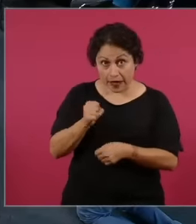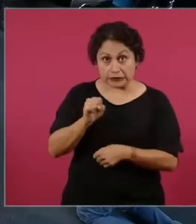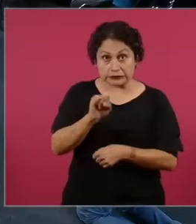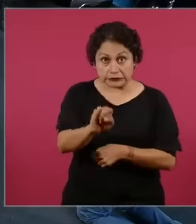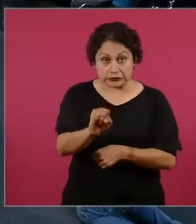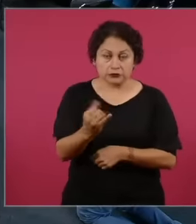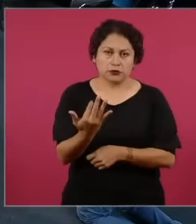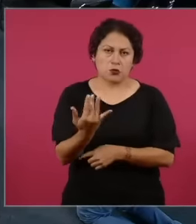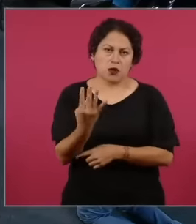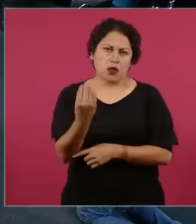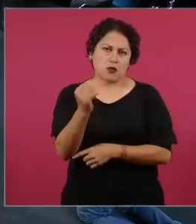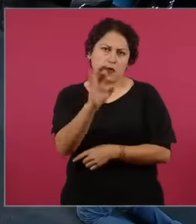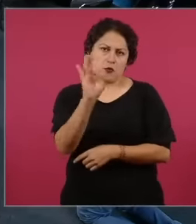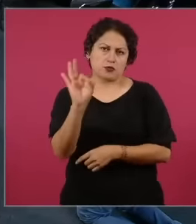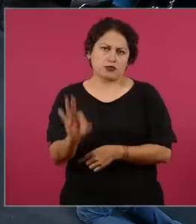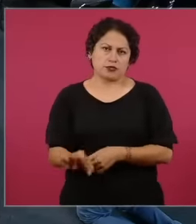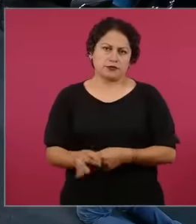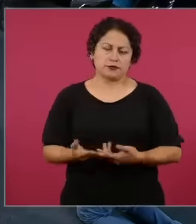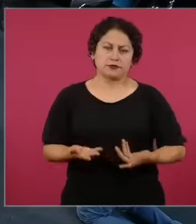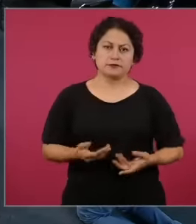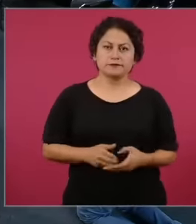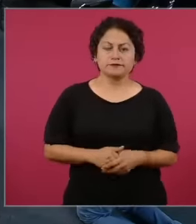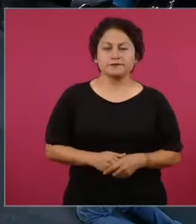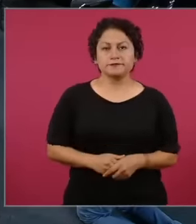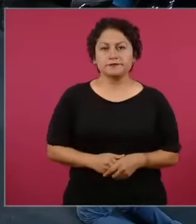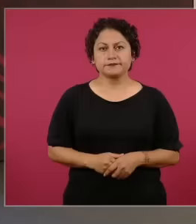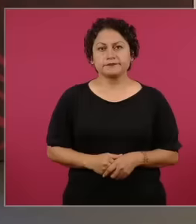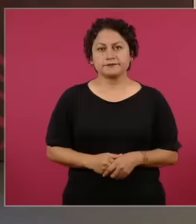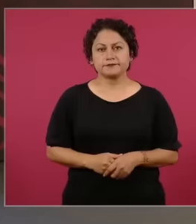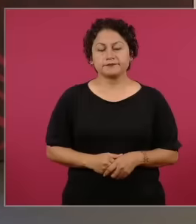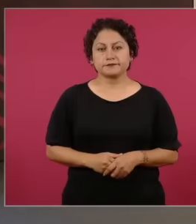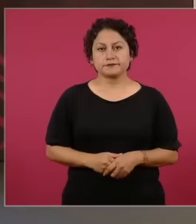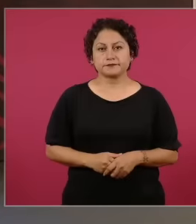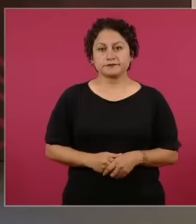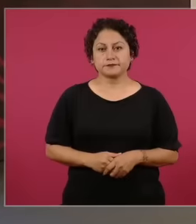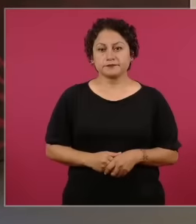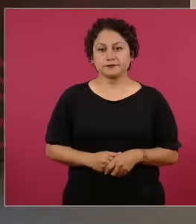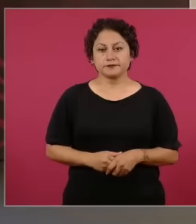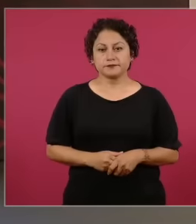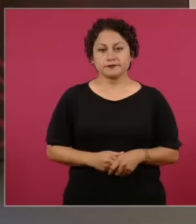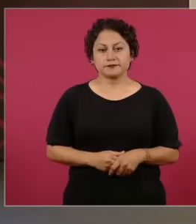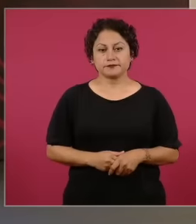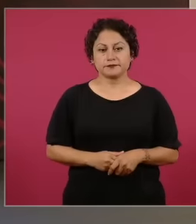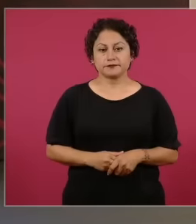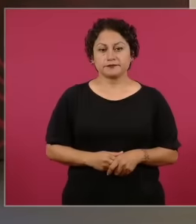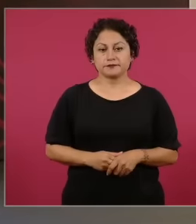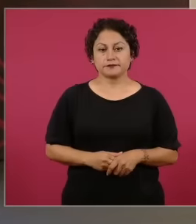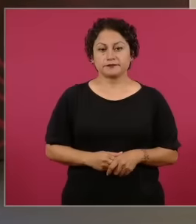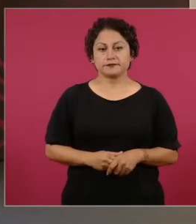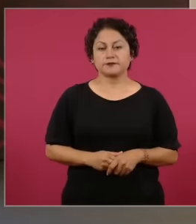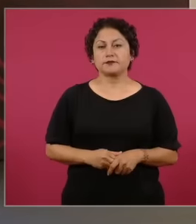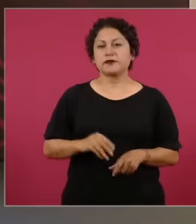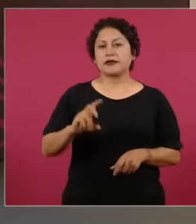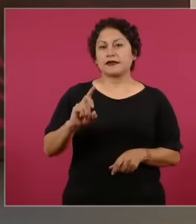no and 32 with